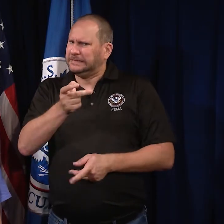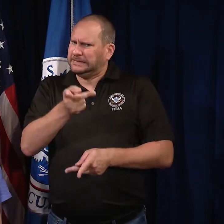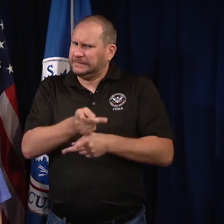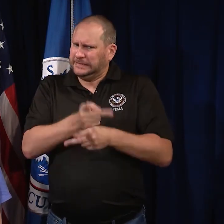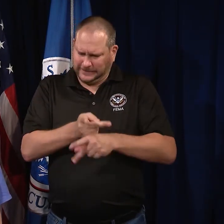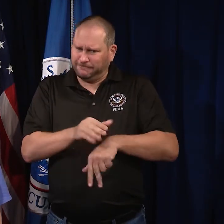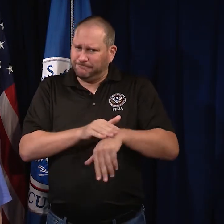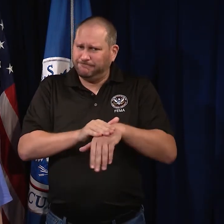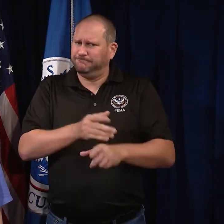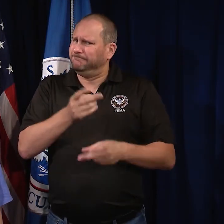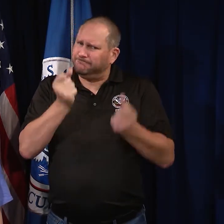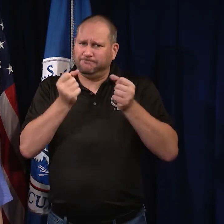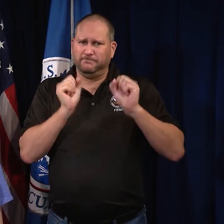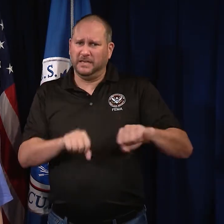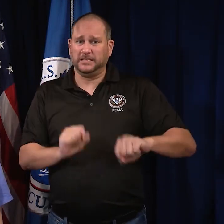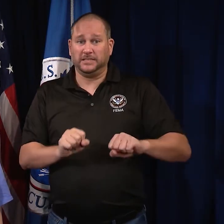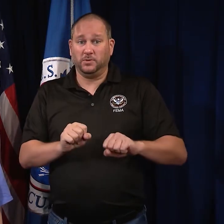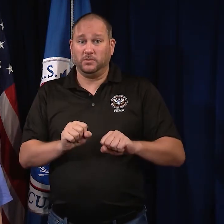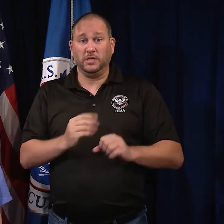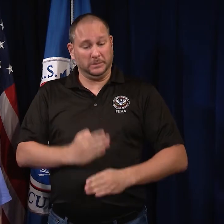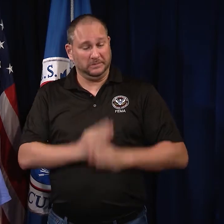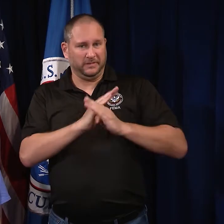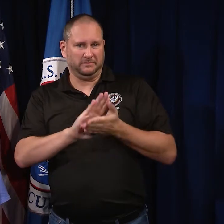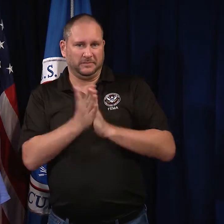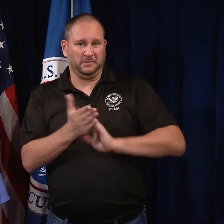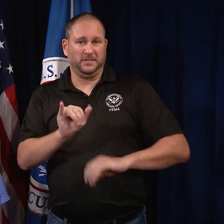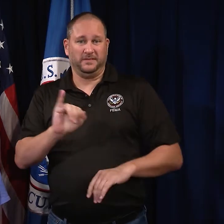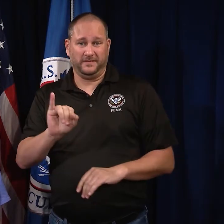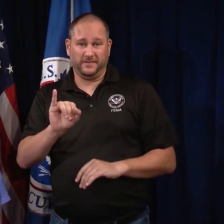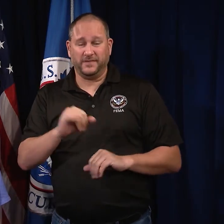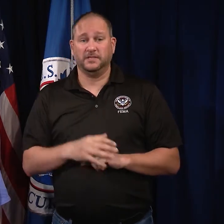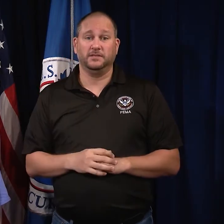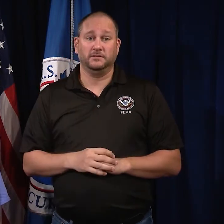you should treat it as soon as possible to prevent it from becoming infected.